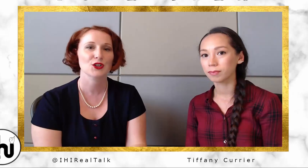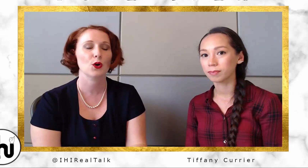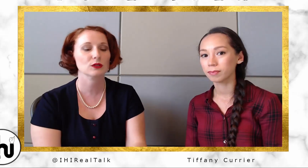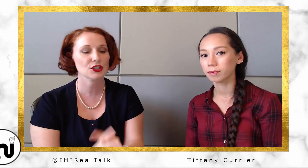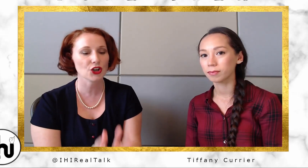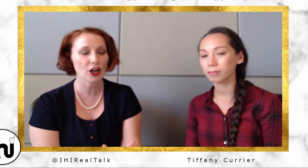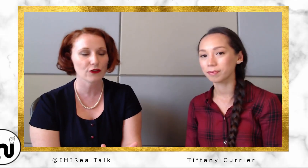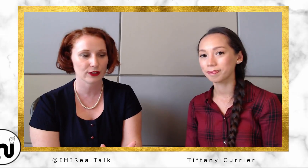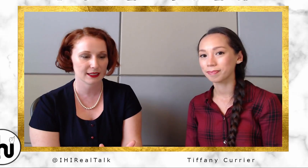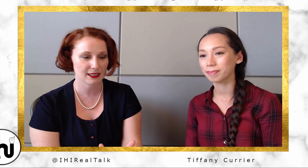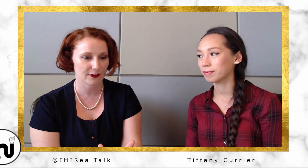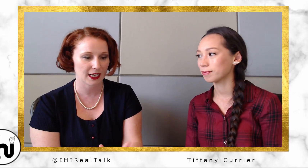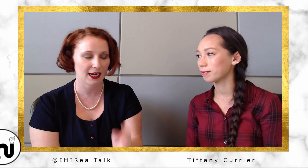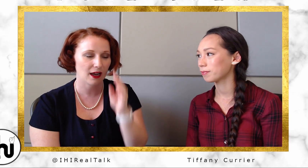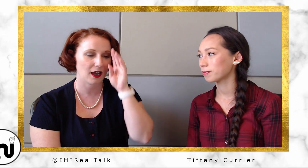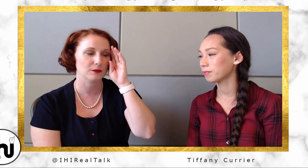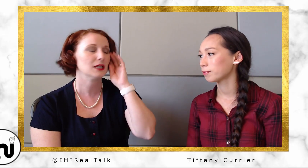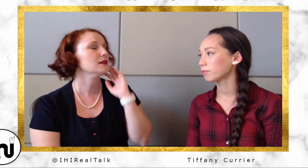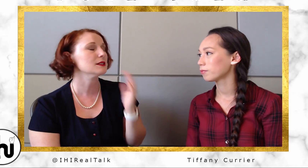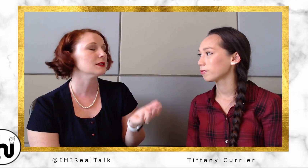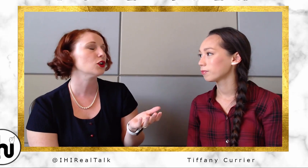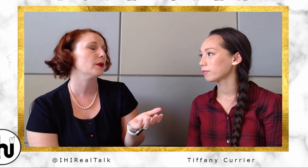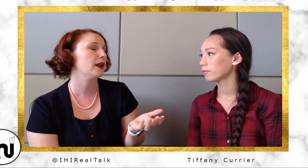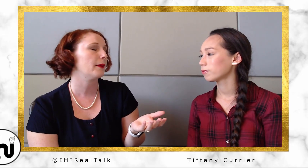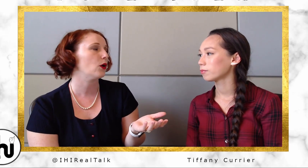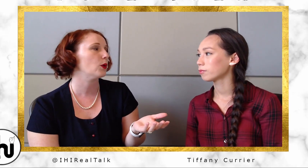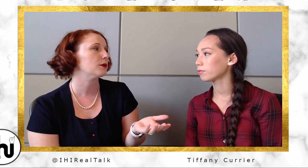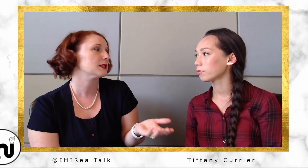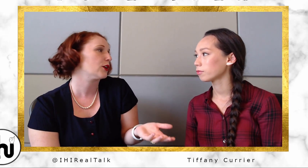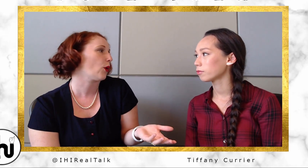Desirée: So, to start off with, Tiffany, tell us a little bit about what it was like growing